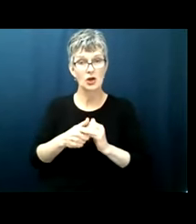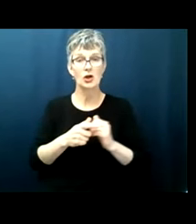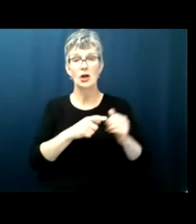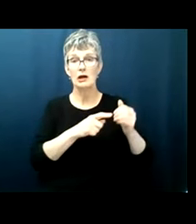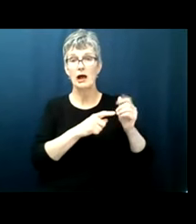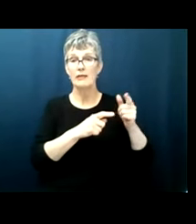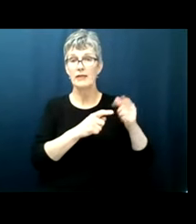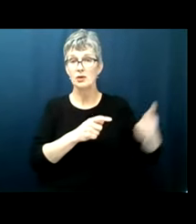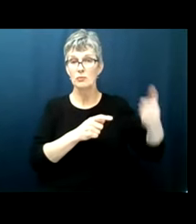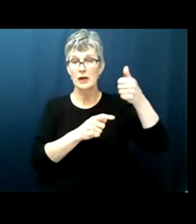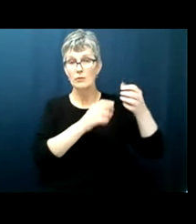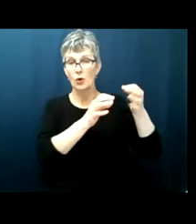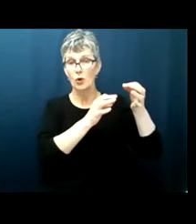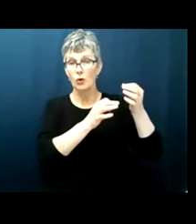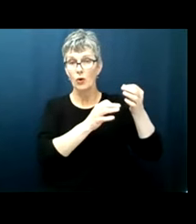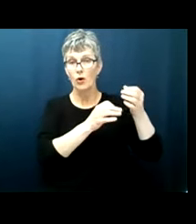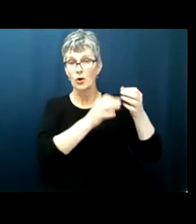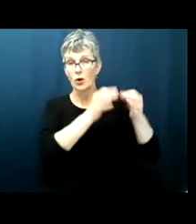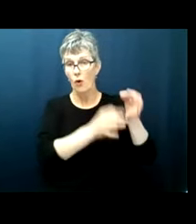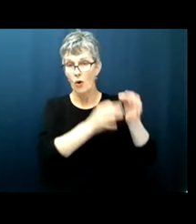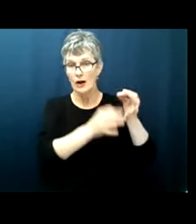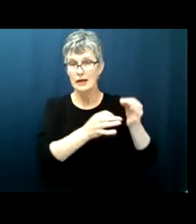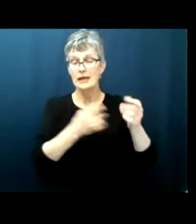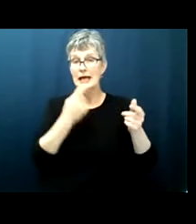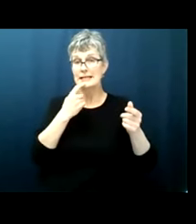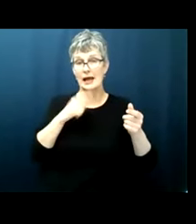to state governments and reversed the criminal convictions for these civil rights violations